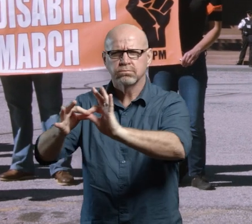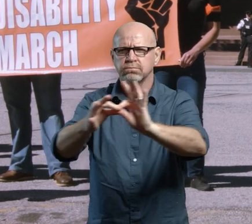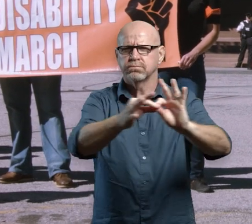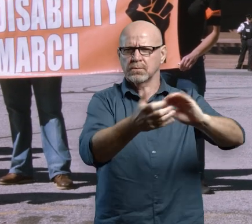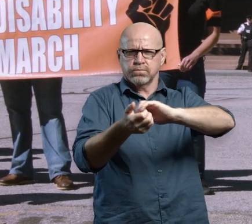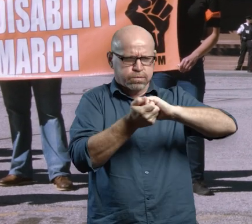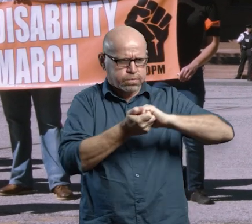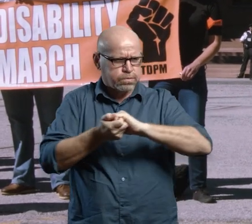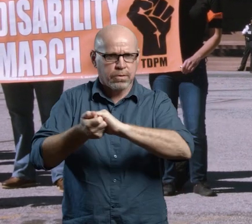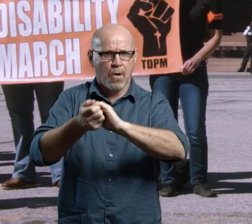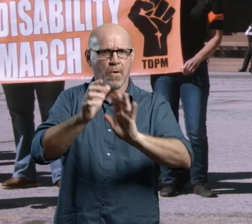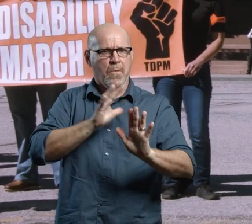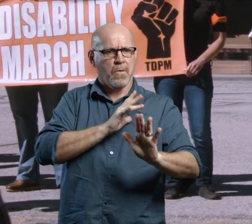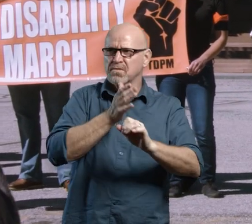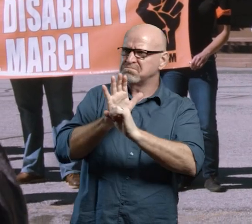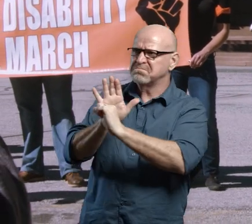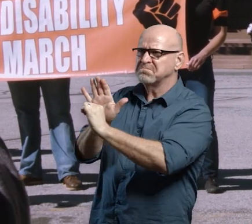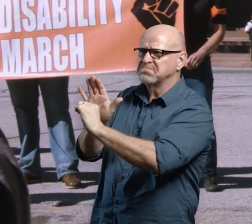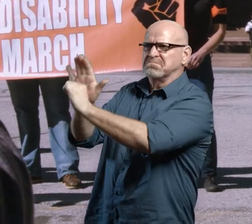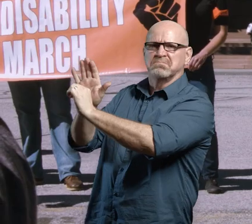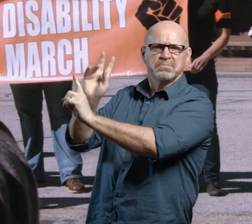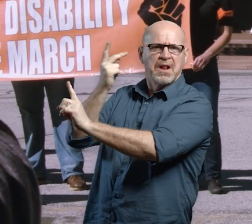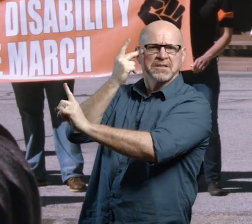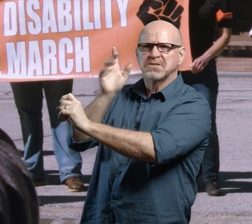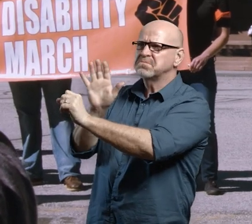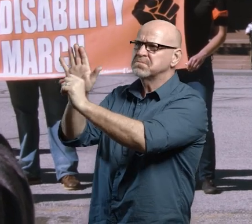activists. We also recognize (voice fades out).